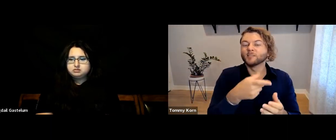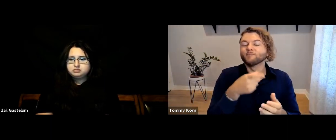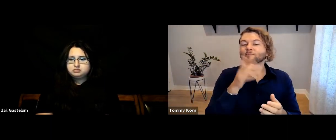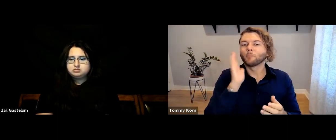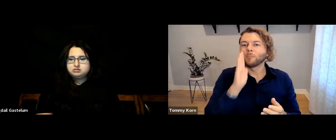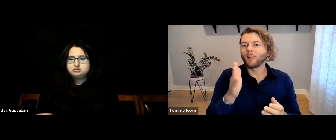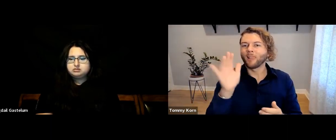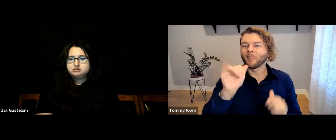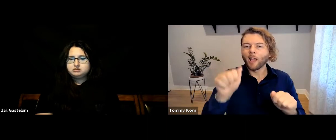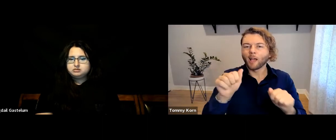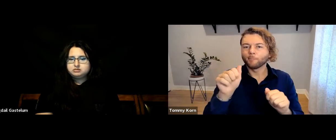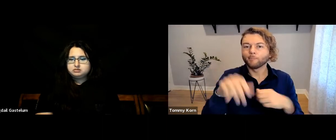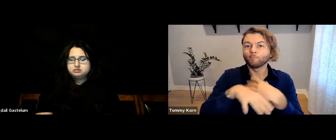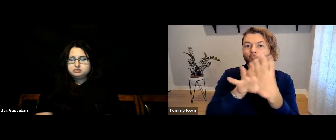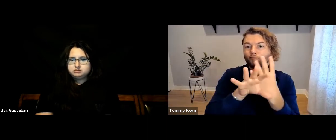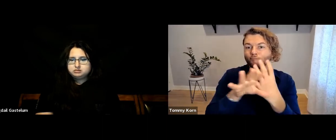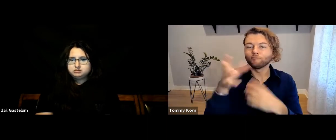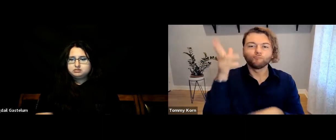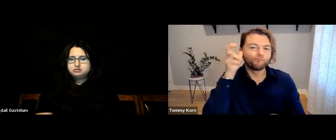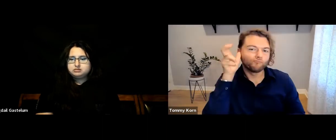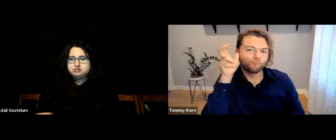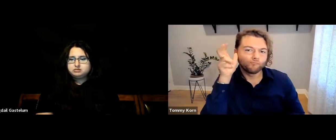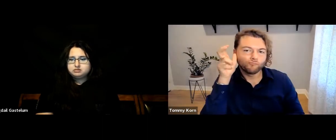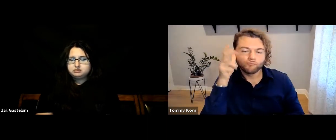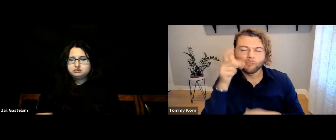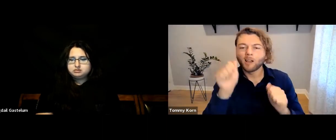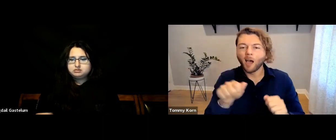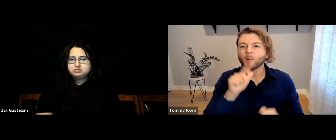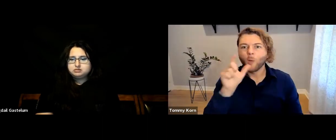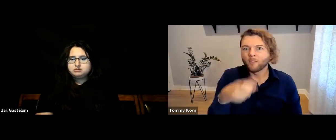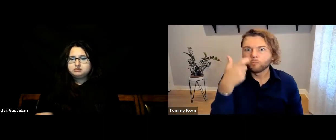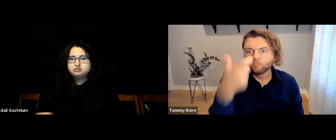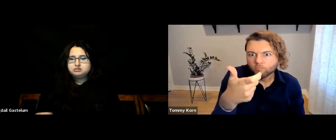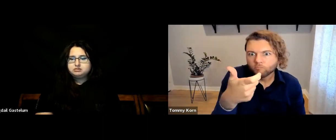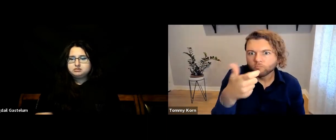they can just listen to the audio and not necessarily rely on their eyes